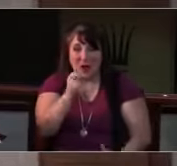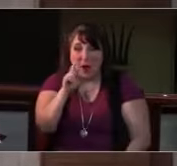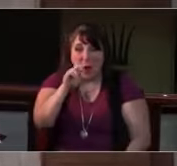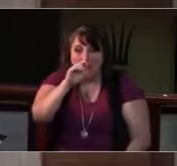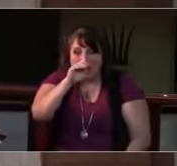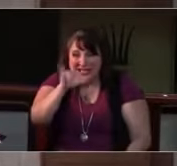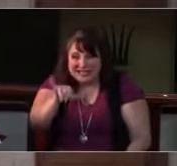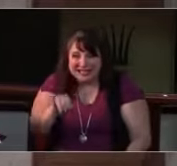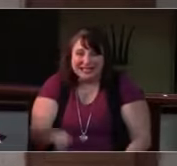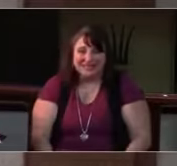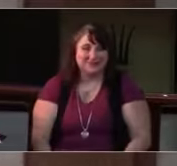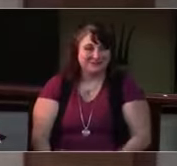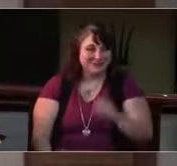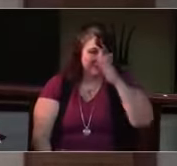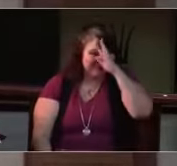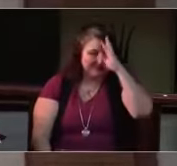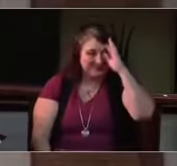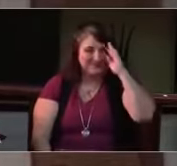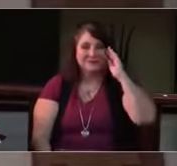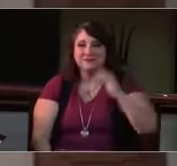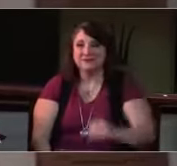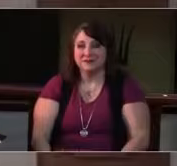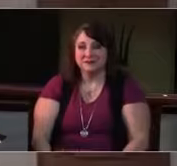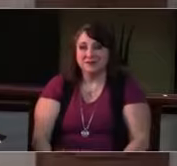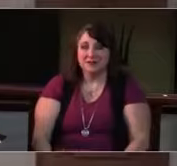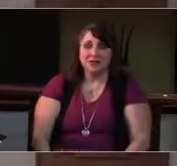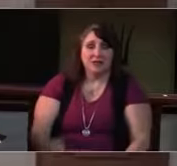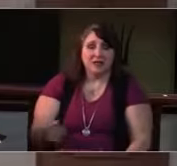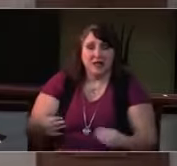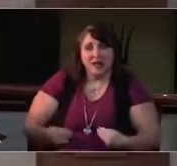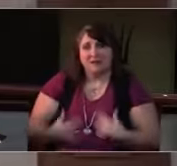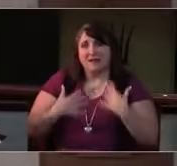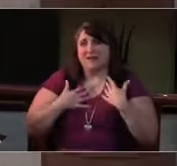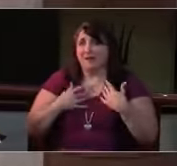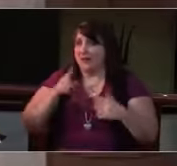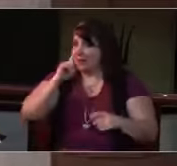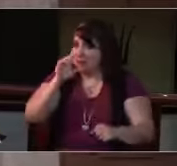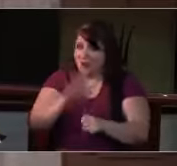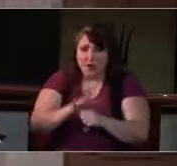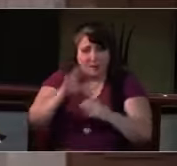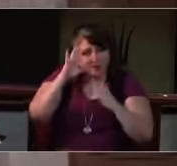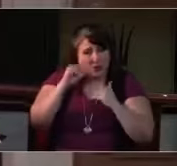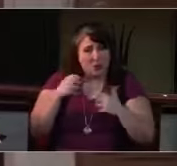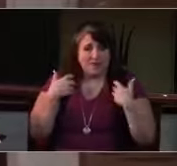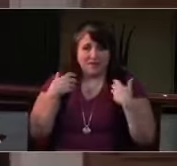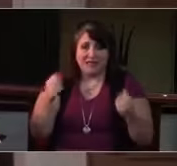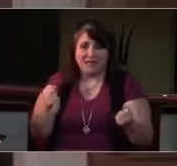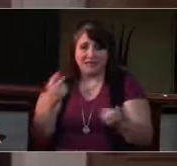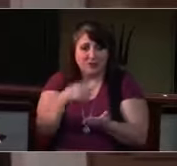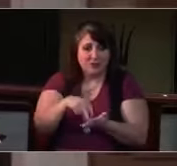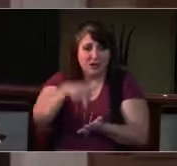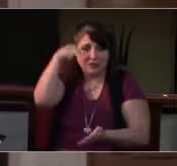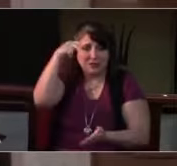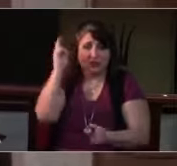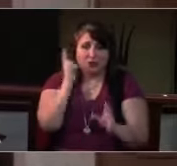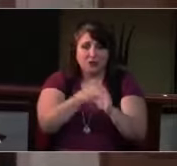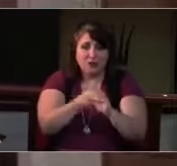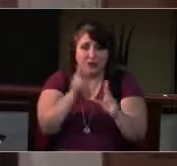shall our hearts forget his promise: